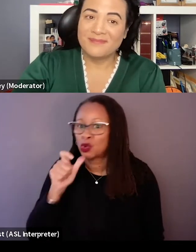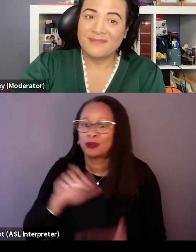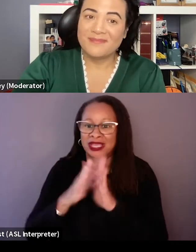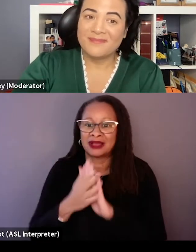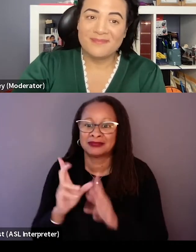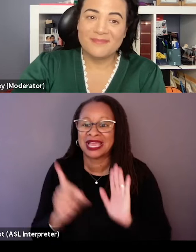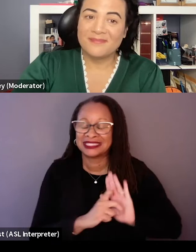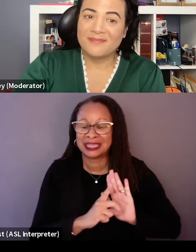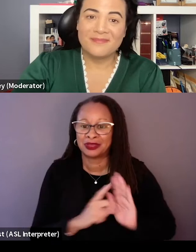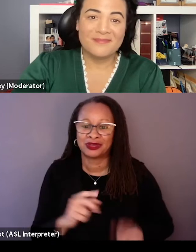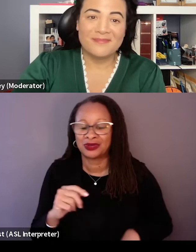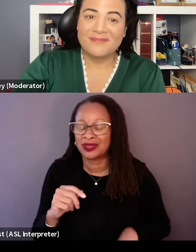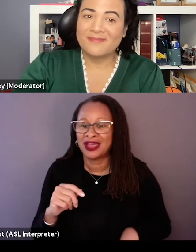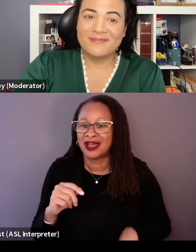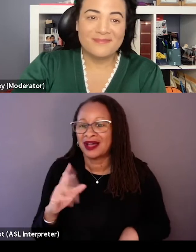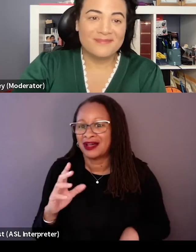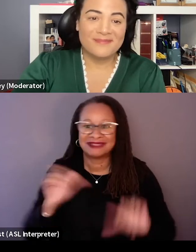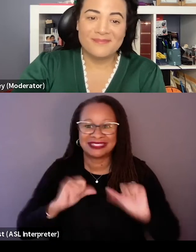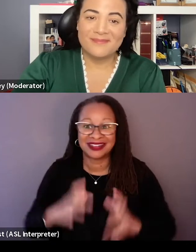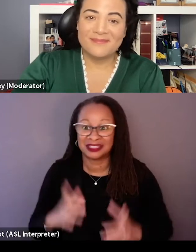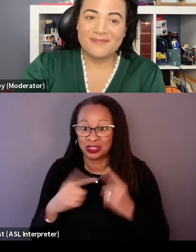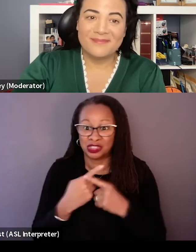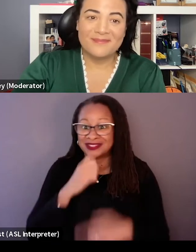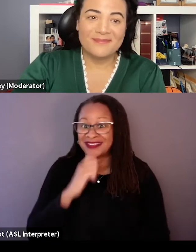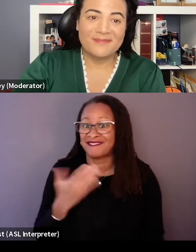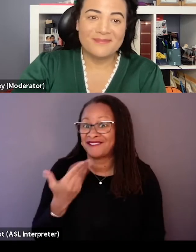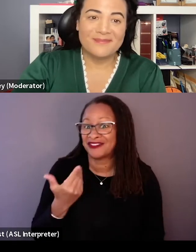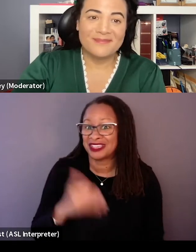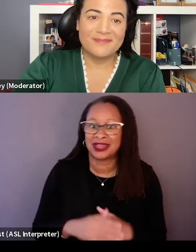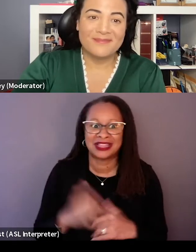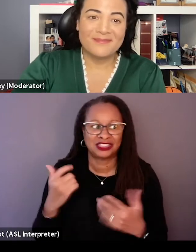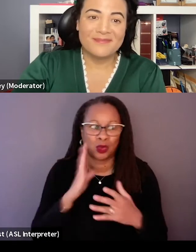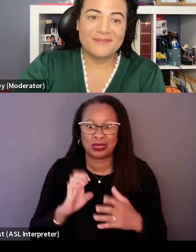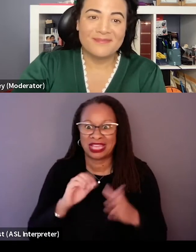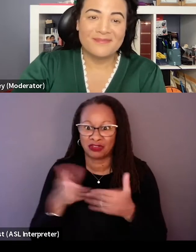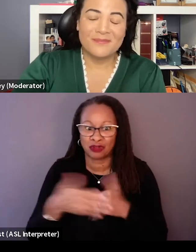when she's only 15 and was lucky enough to get picked for a high school program and be in the room, like somebody found that, she didn't know that existed.